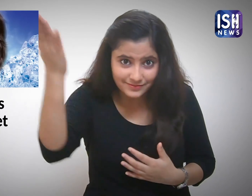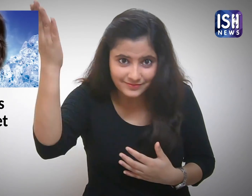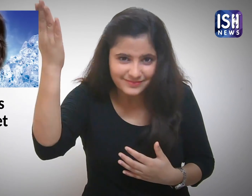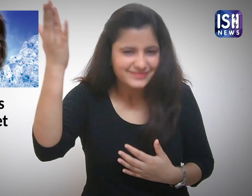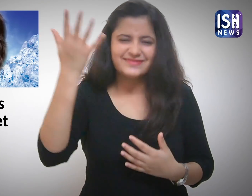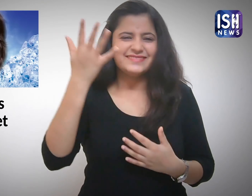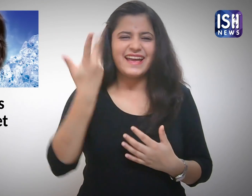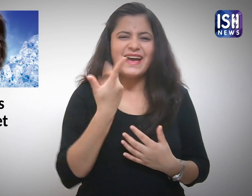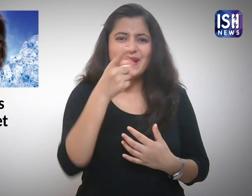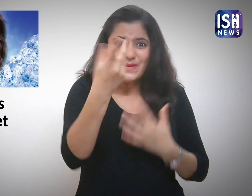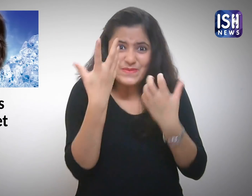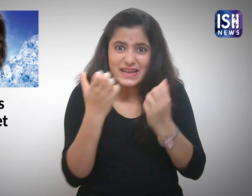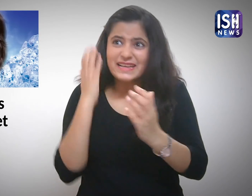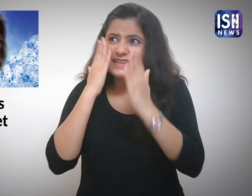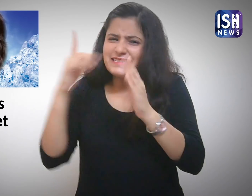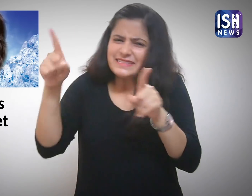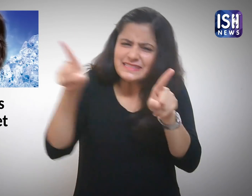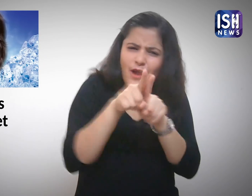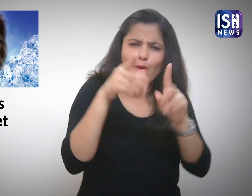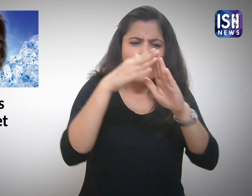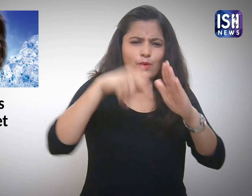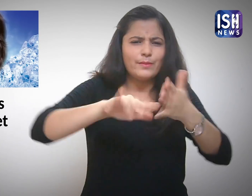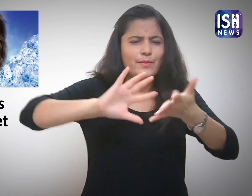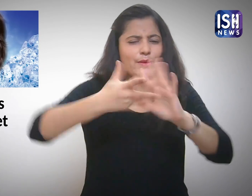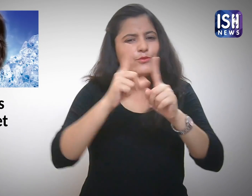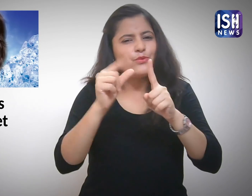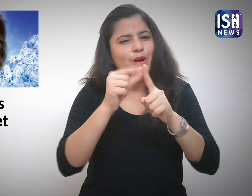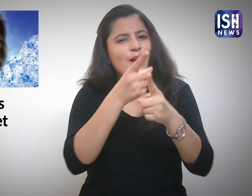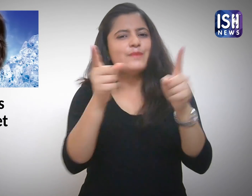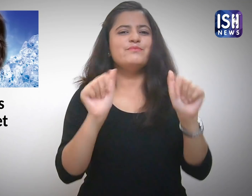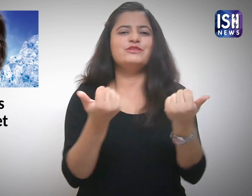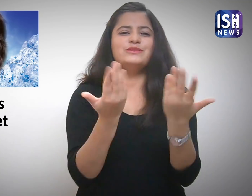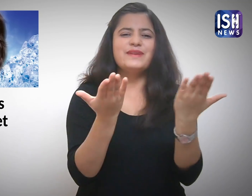Now you can use this simple home remedy for beautiful skin!